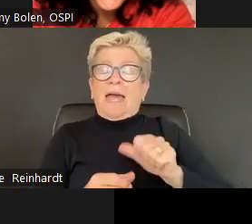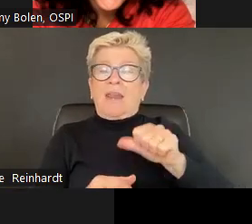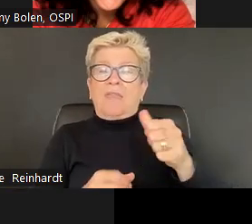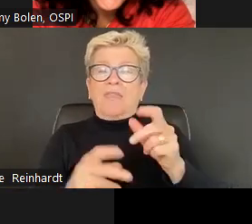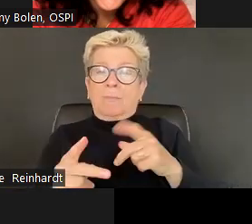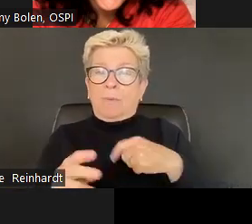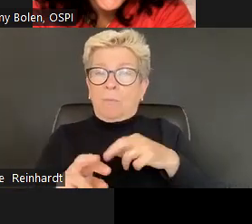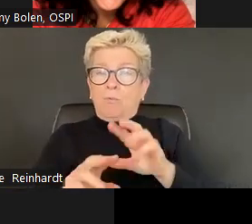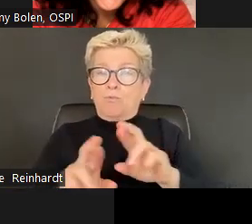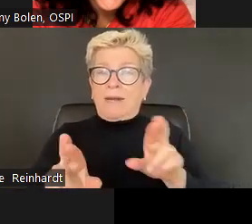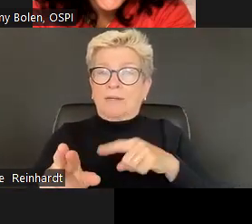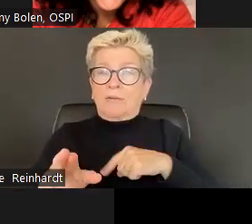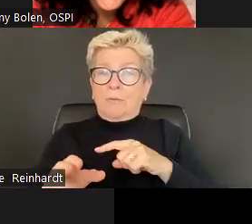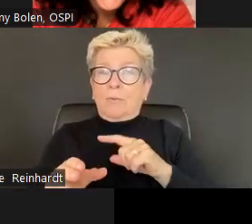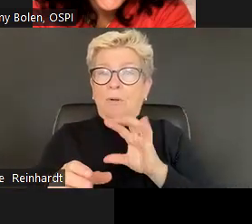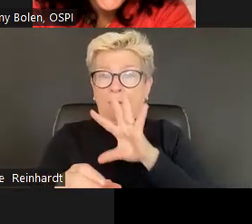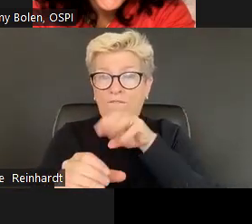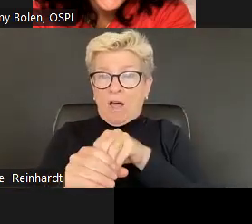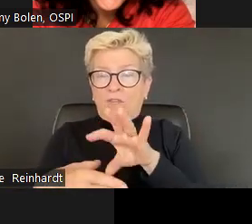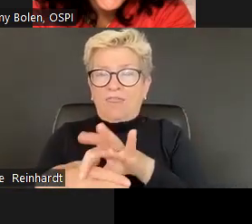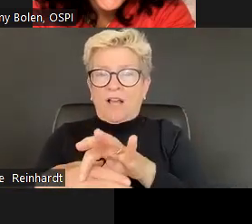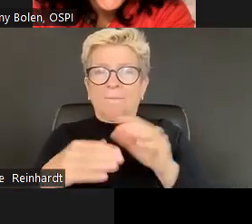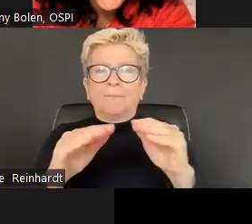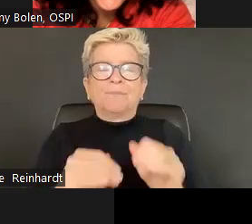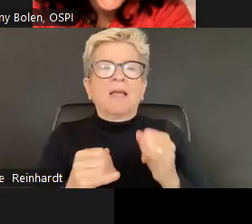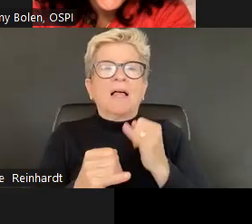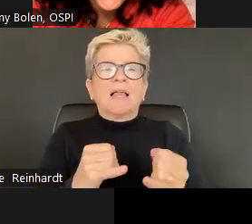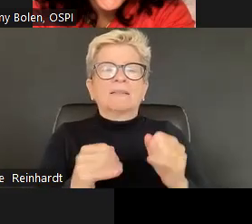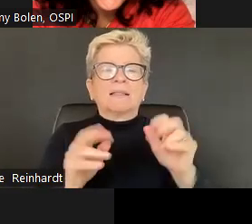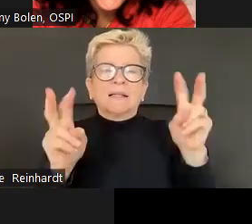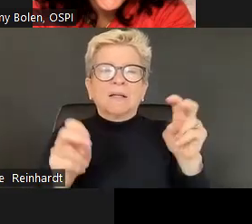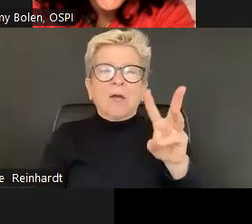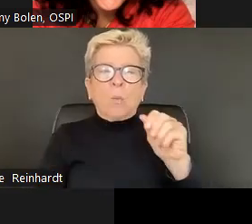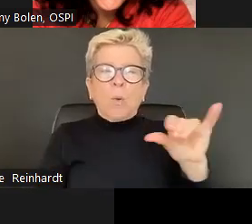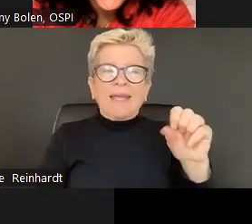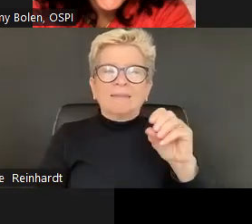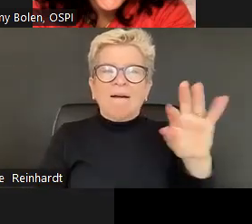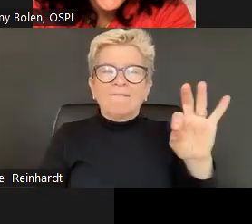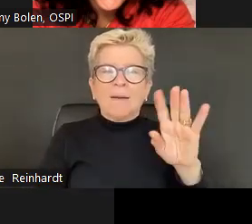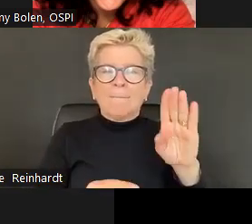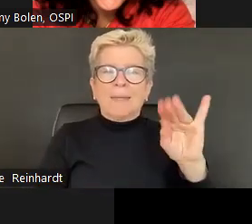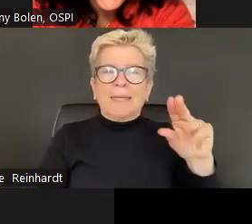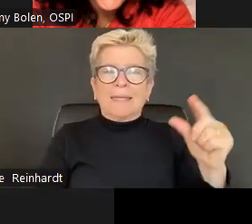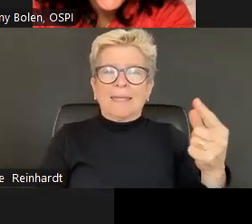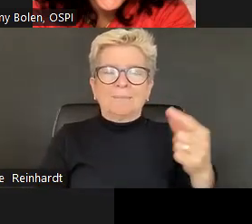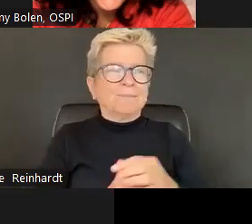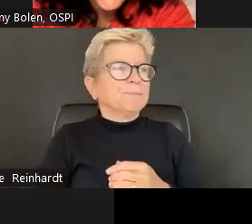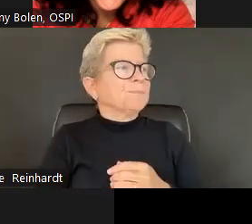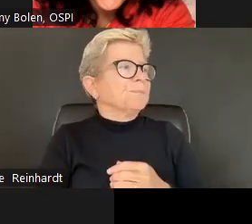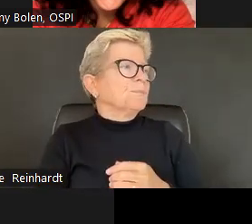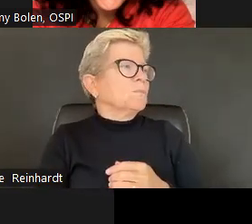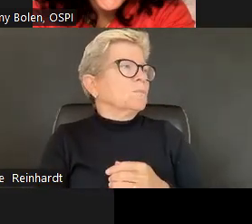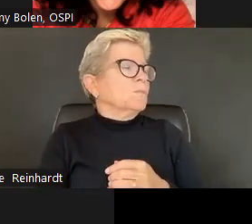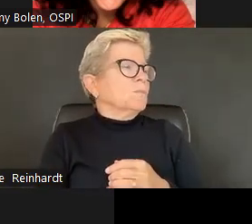Or some sort of stress, their own stress reducing activity prior to that they're going to engage in it and they're going to engage better in that map so right so it's a it's a self-centering activity that supports the way that they interact with themselves or with others to into that content.